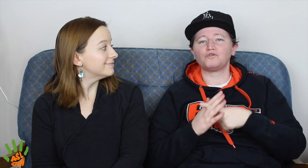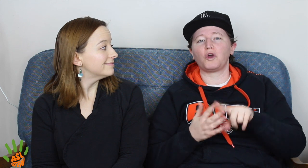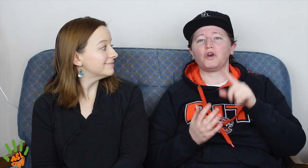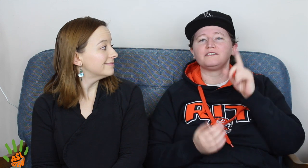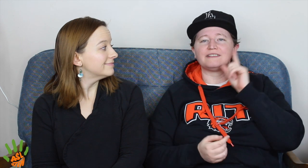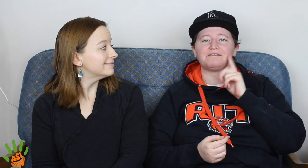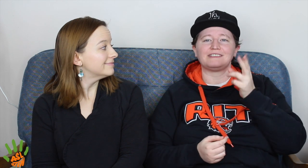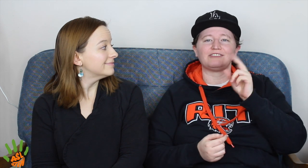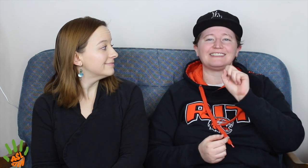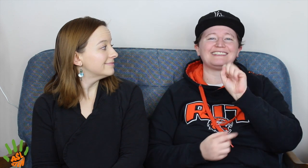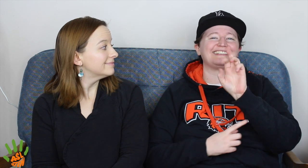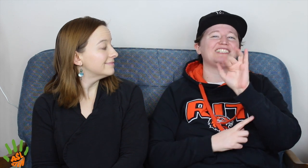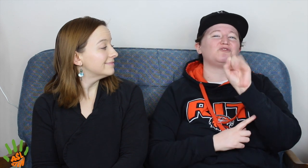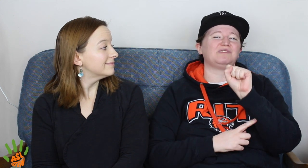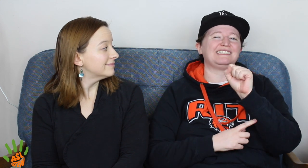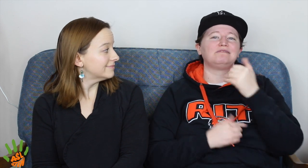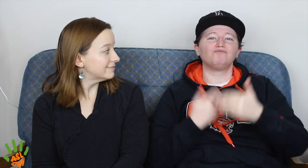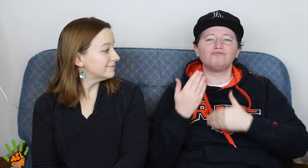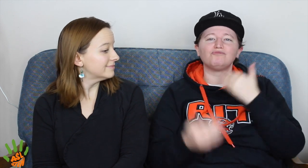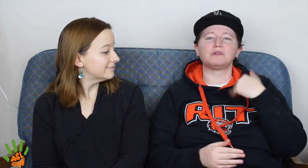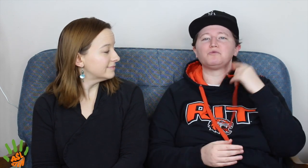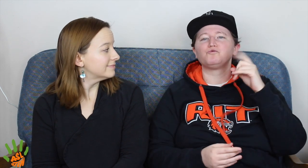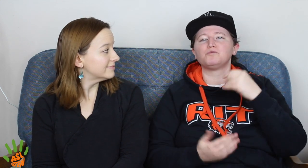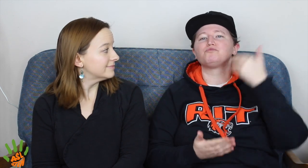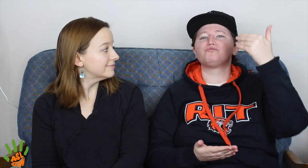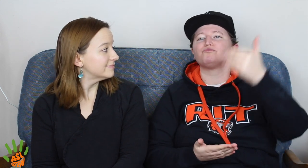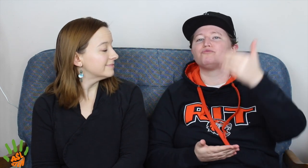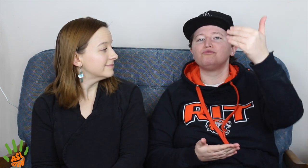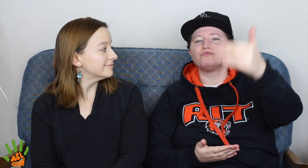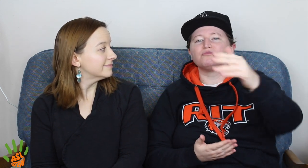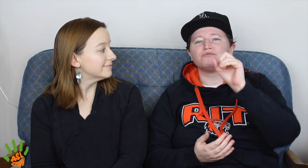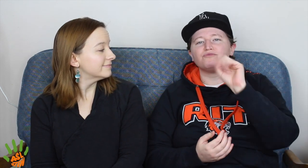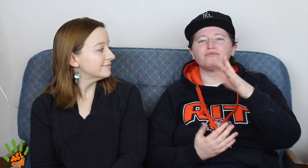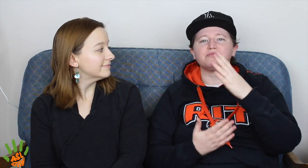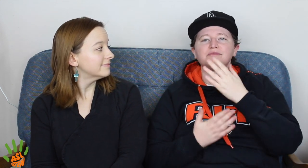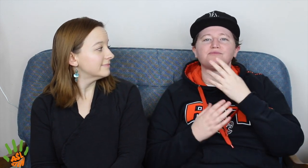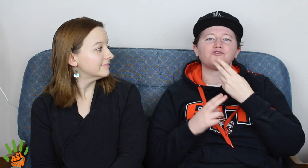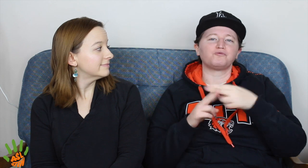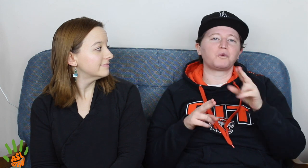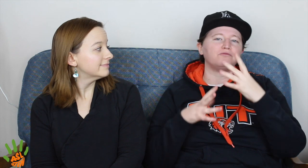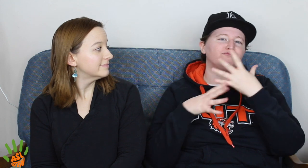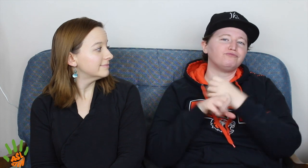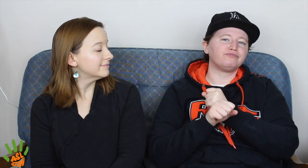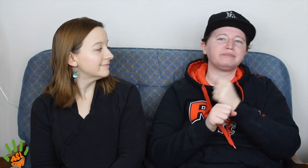So, I thought why don't we start a Deaf history series. So, we'll be doing this every once and a while.